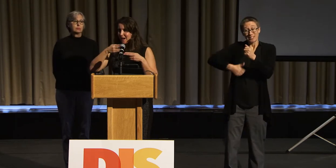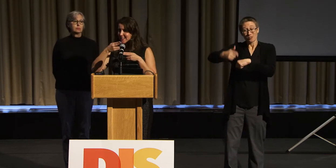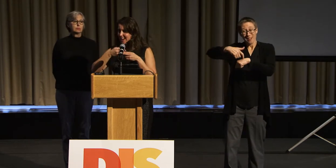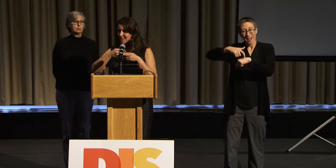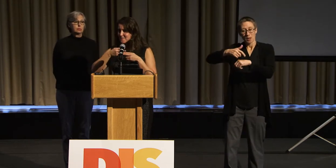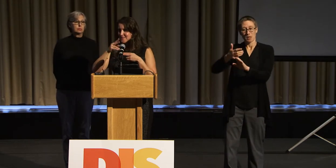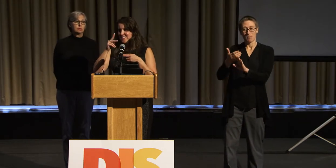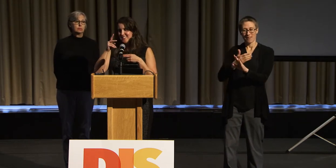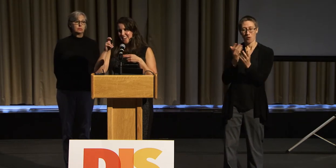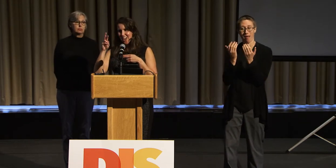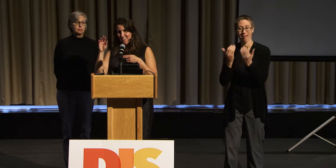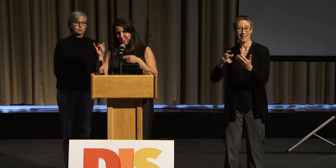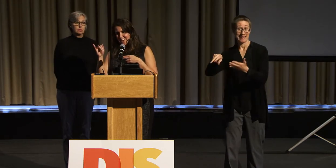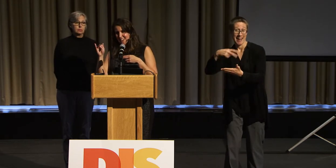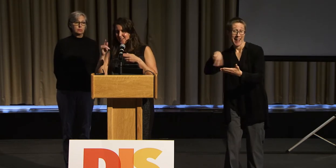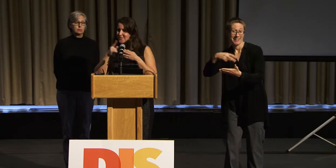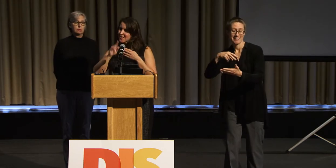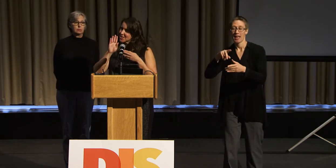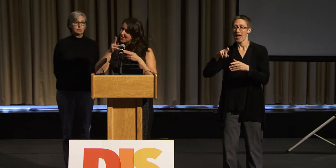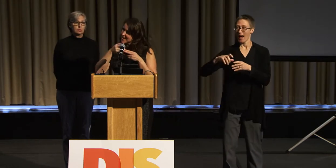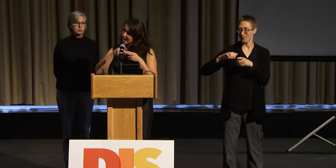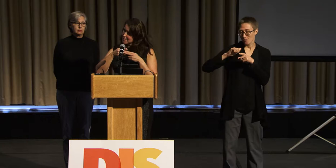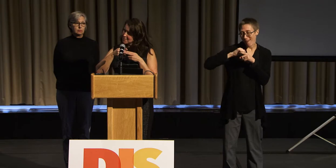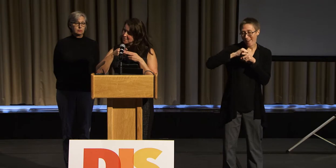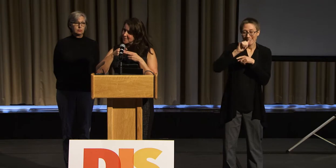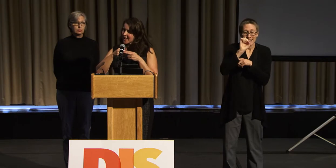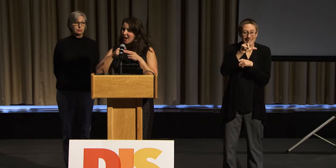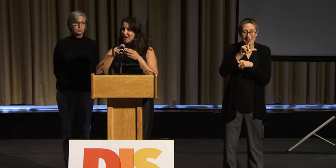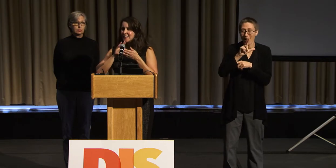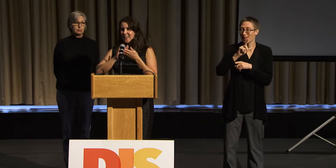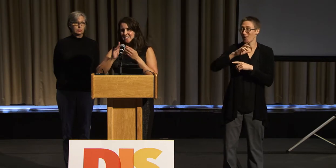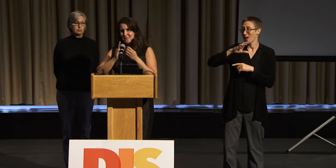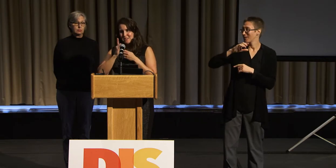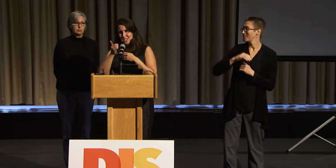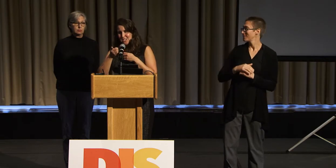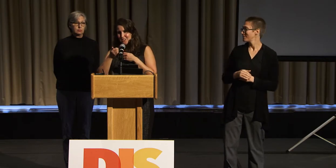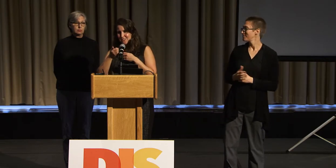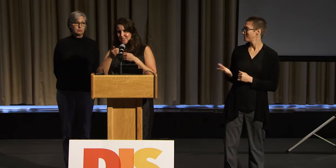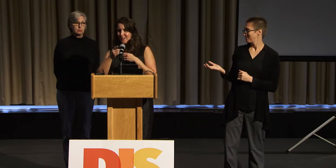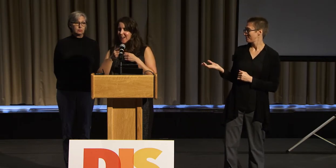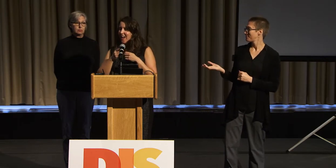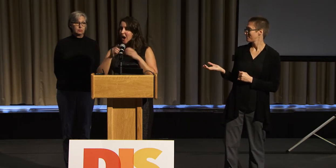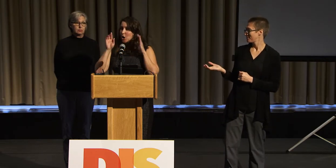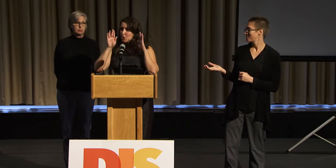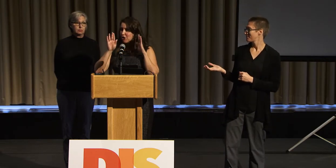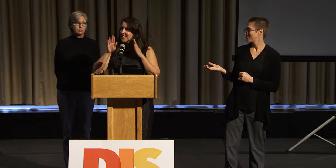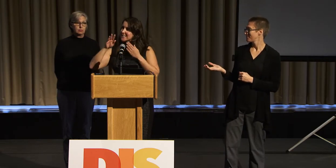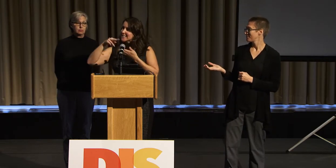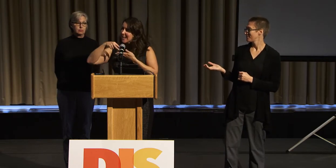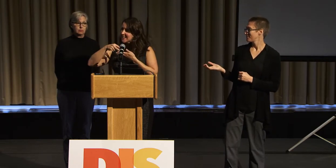My name is Kerry. What's your name? Nice to meet you. Great dance."